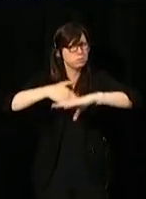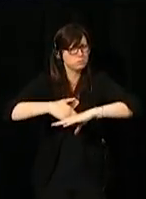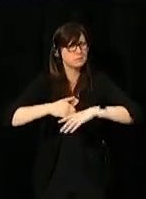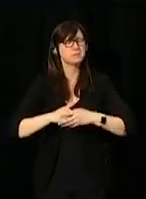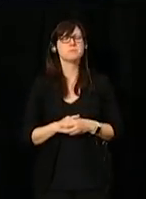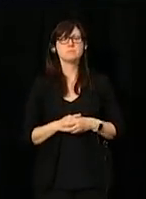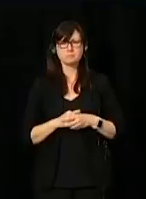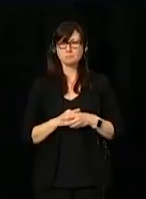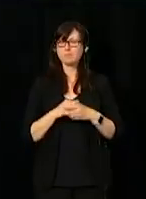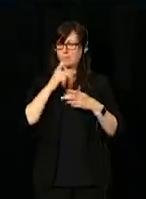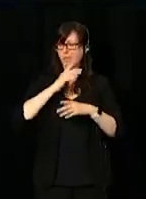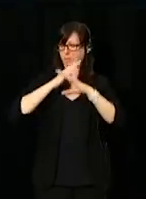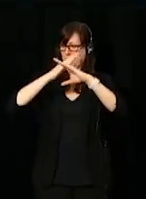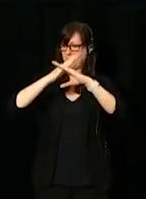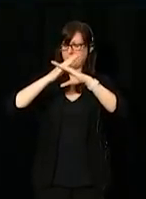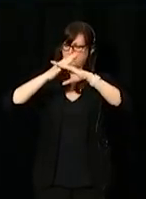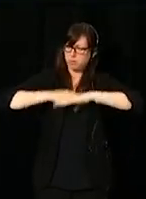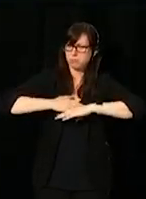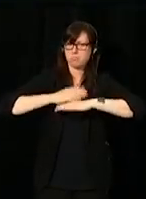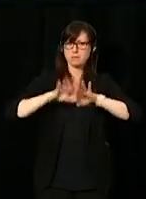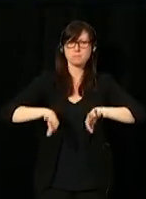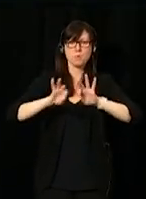Because there are barriers that we can bring down.